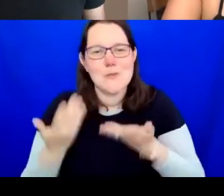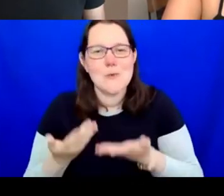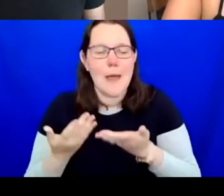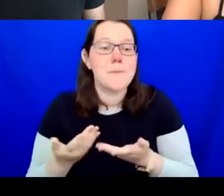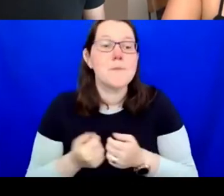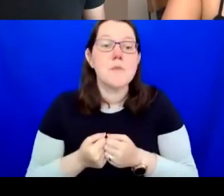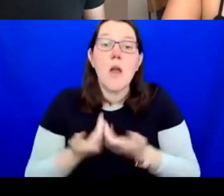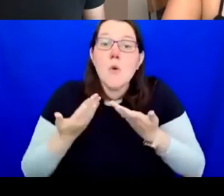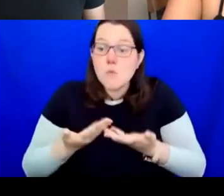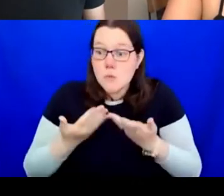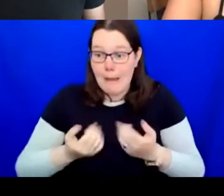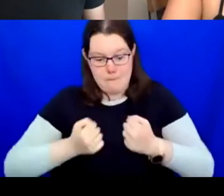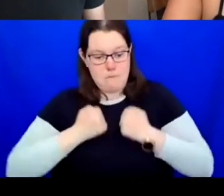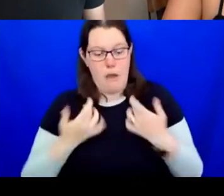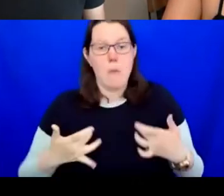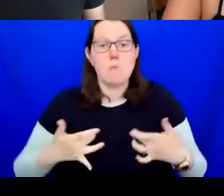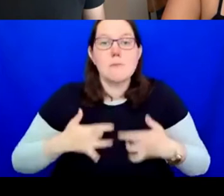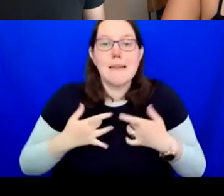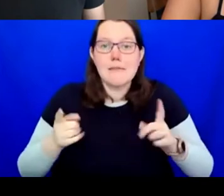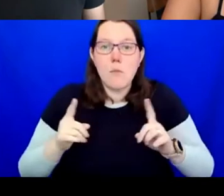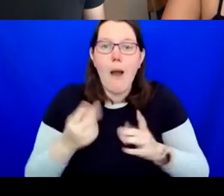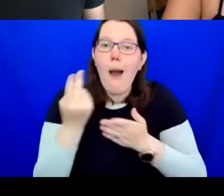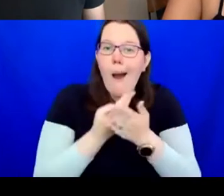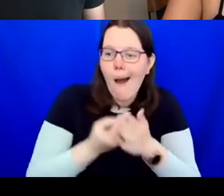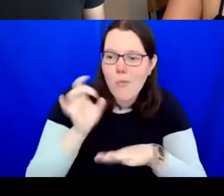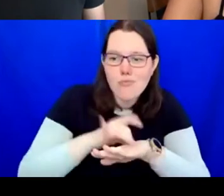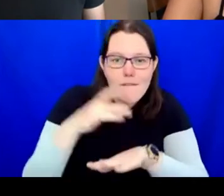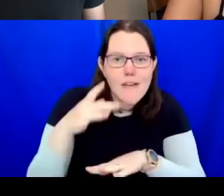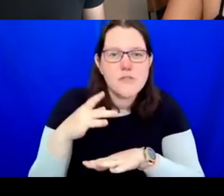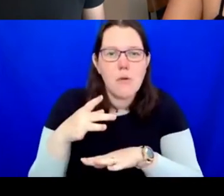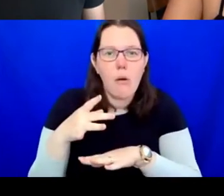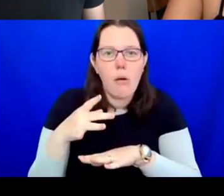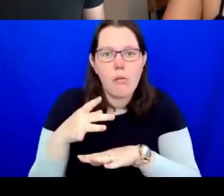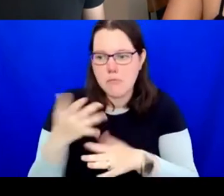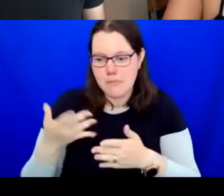arts professional that leads a large scale arts organisation. The big question we're